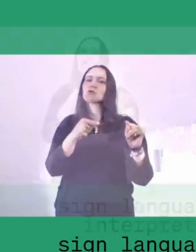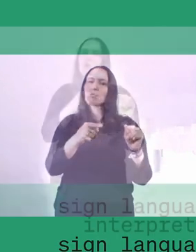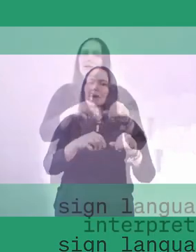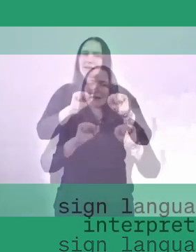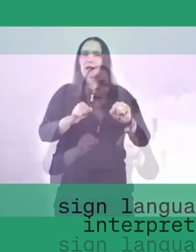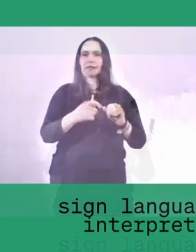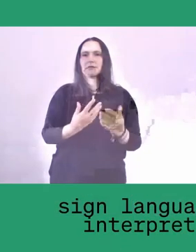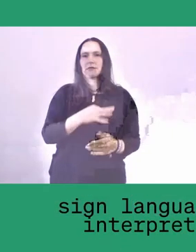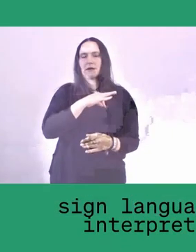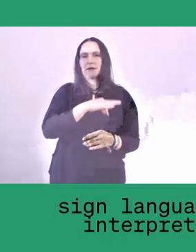Question.